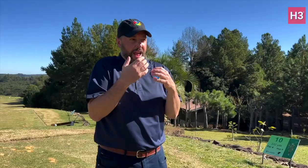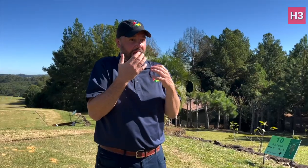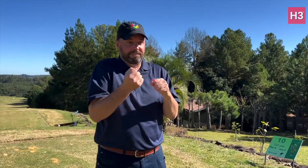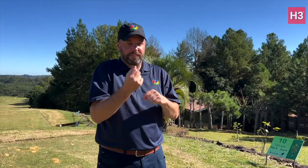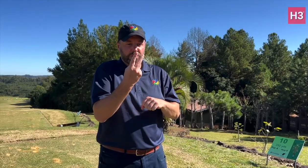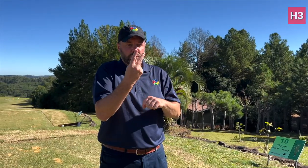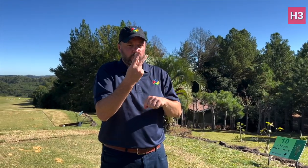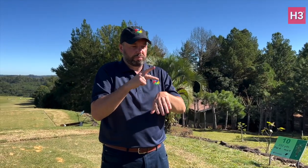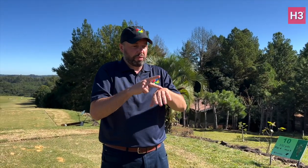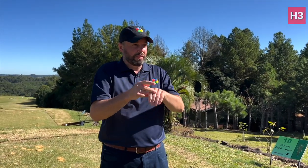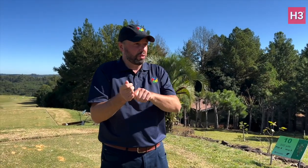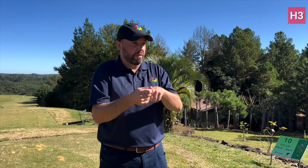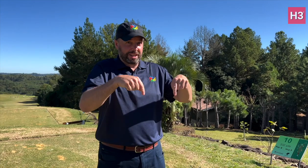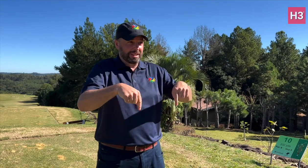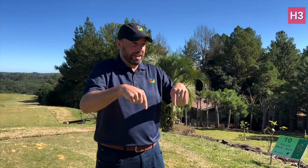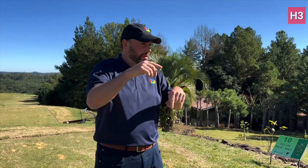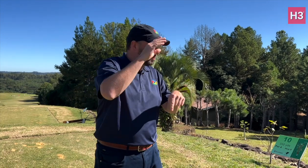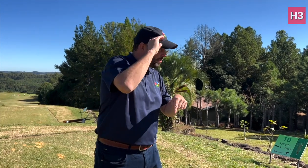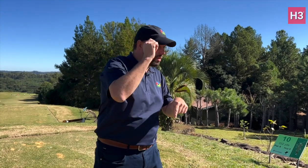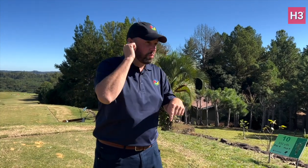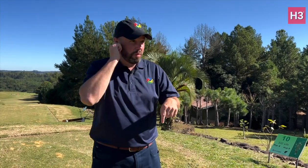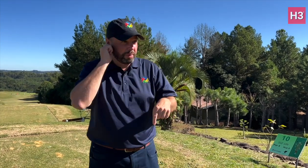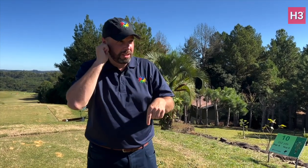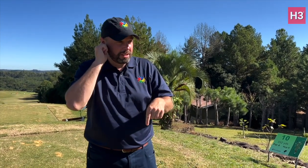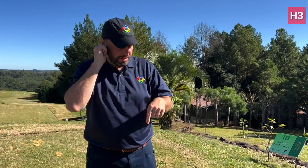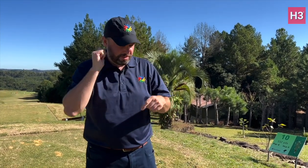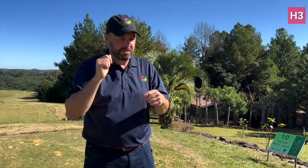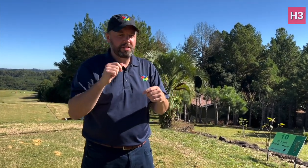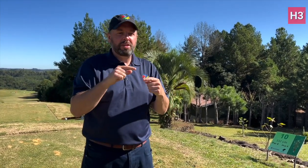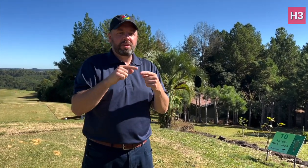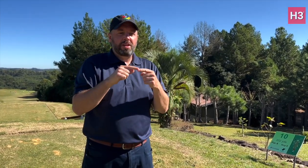We have both men and women golfers competing here.